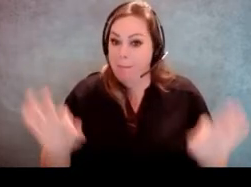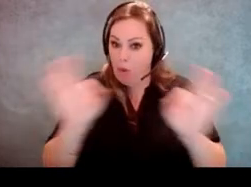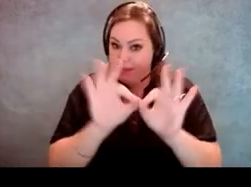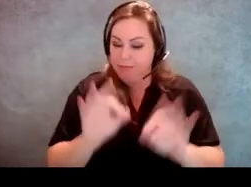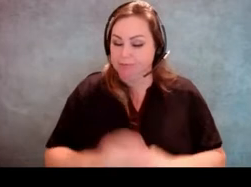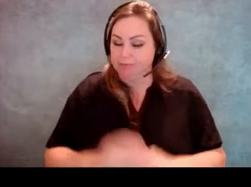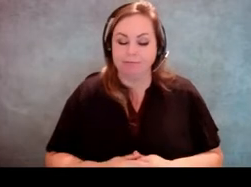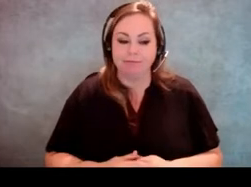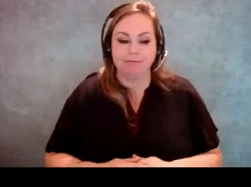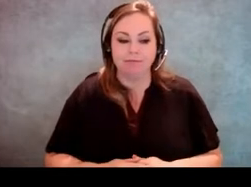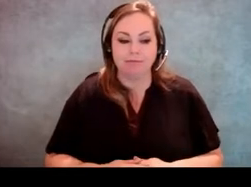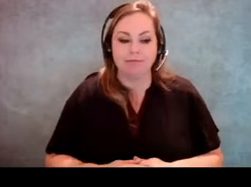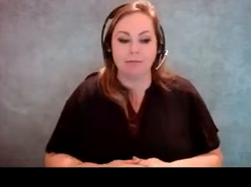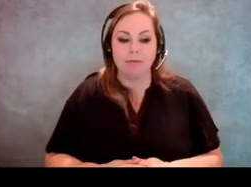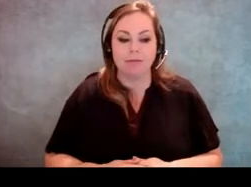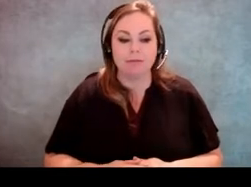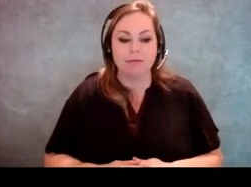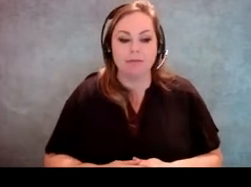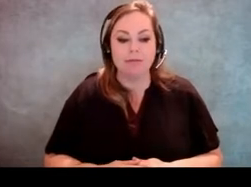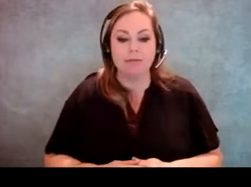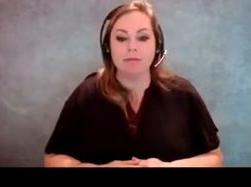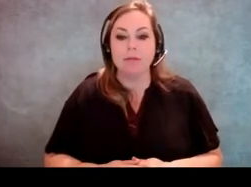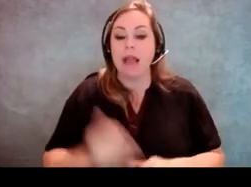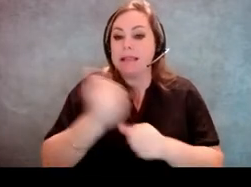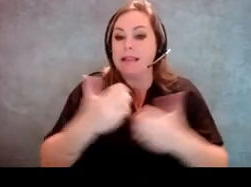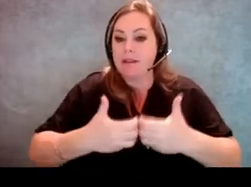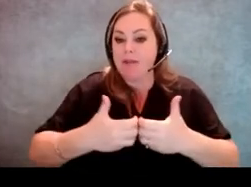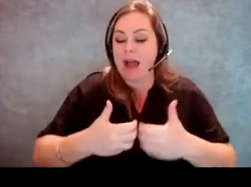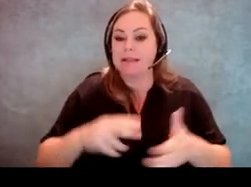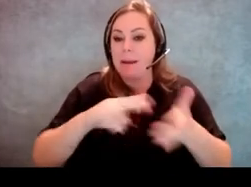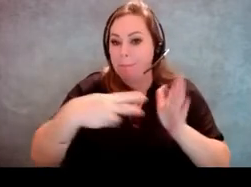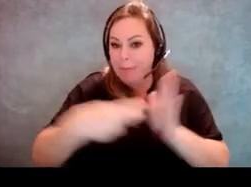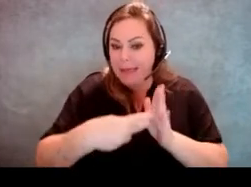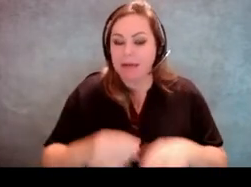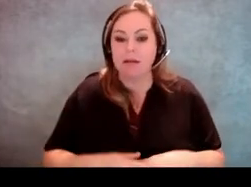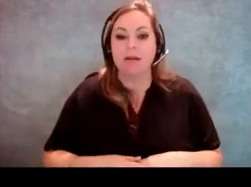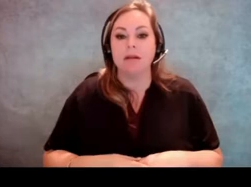Generally speaking an assistive device. When we say this we mean items